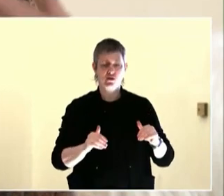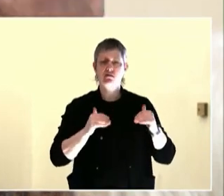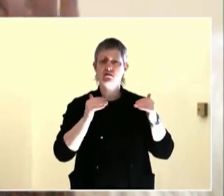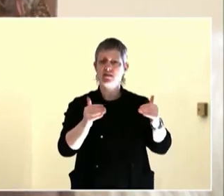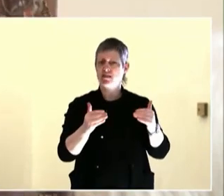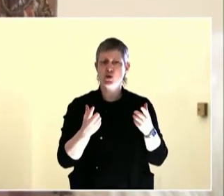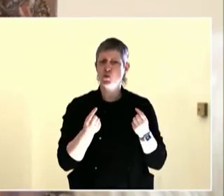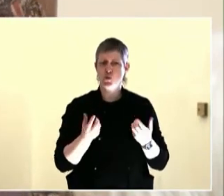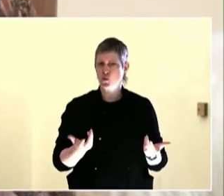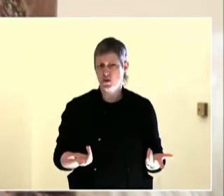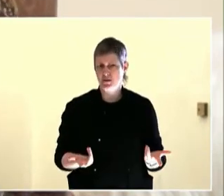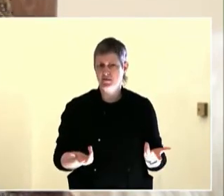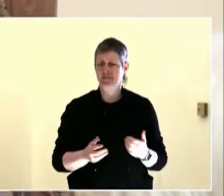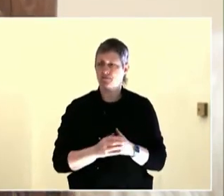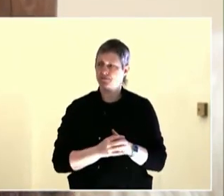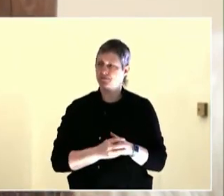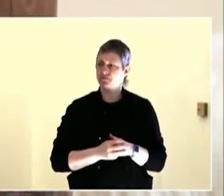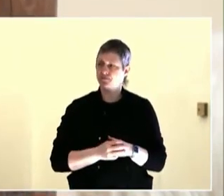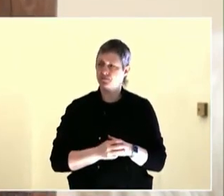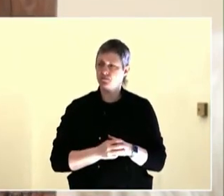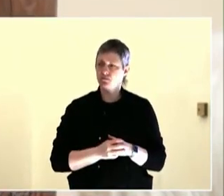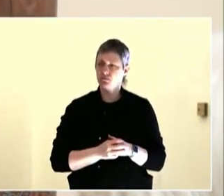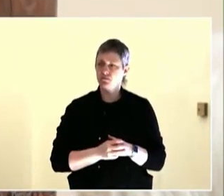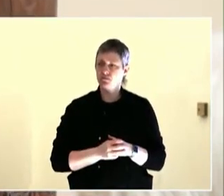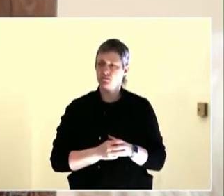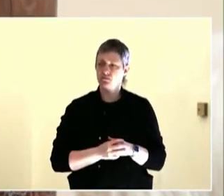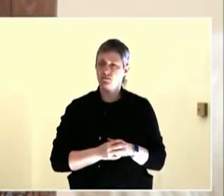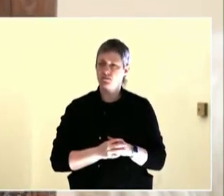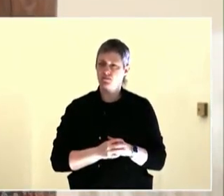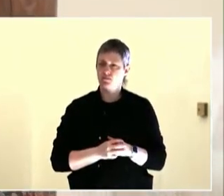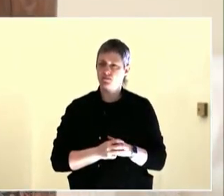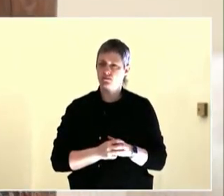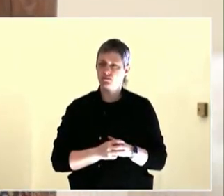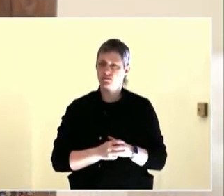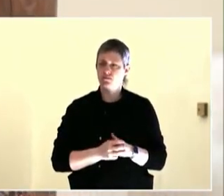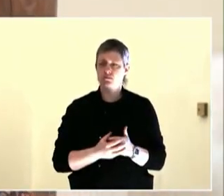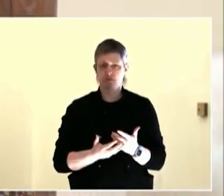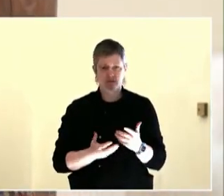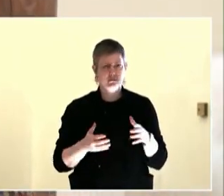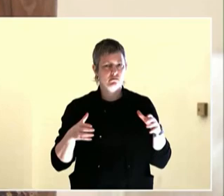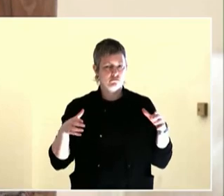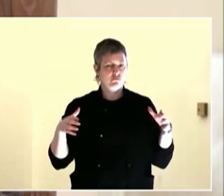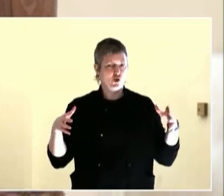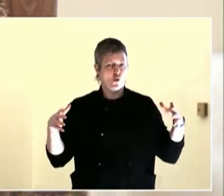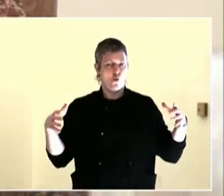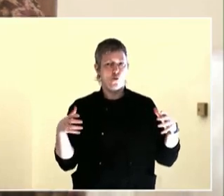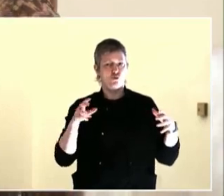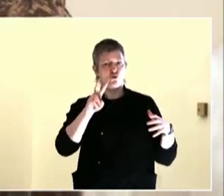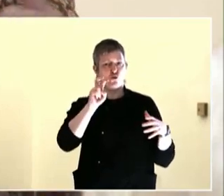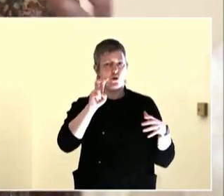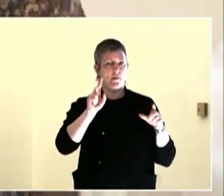meetings, you know that you have landed on something that is relevant for that community. So getting that small group of